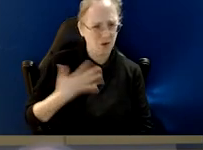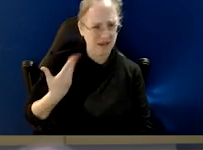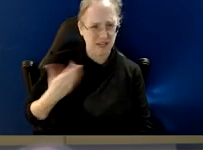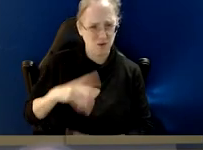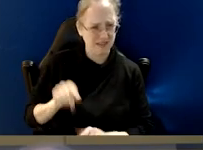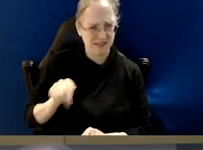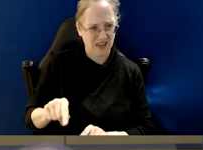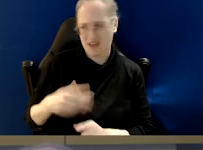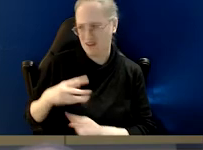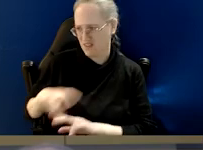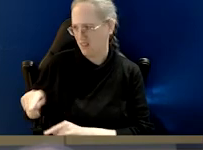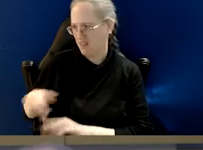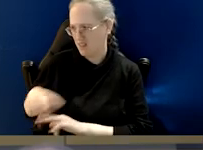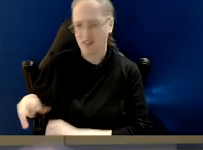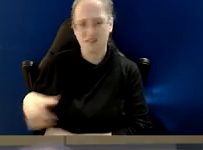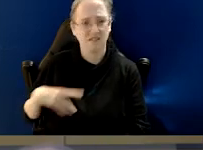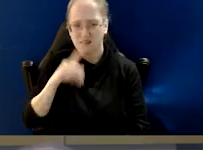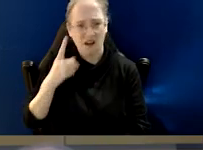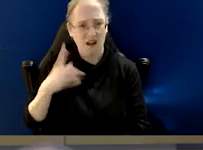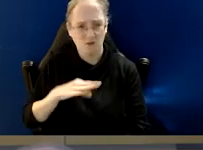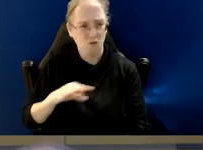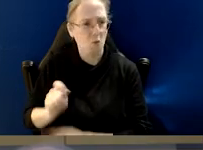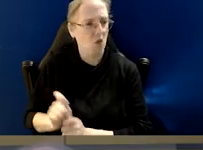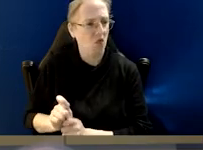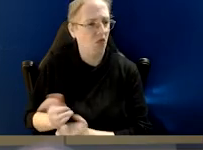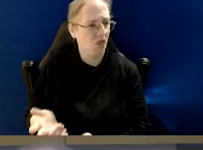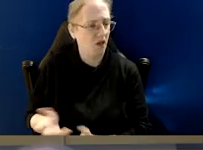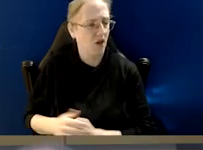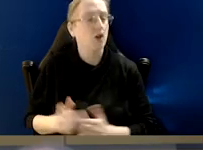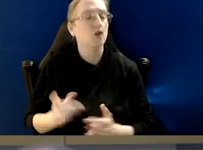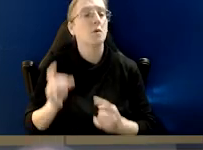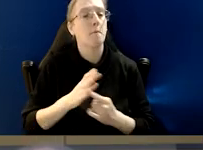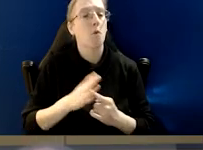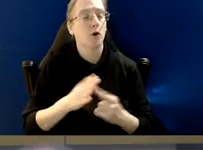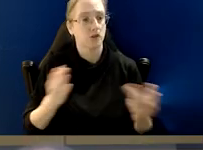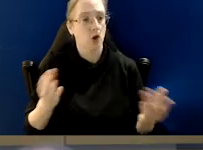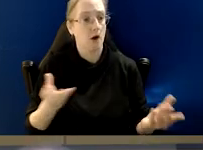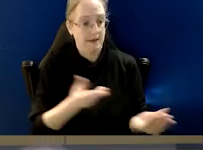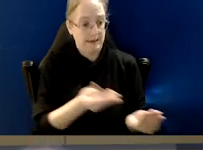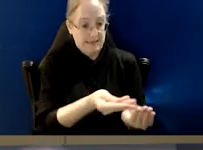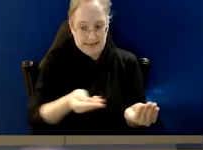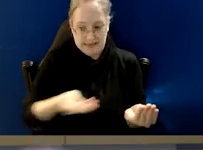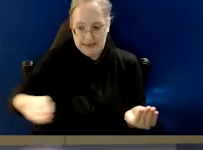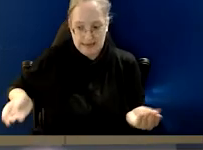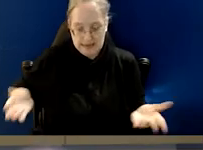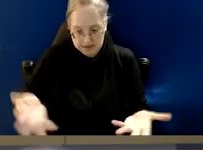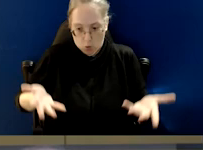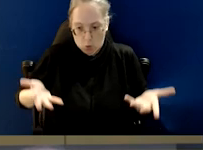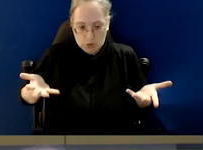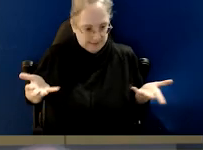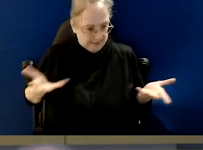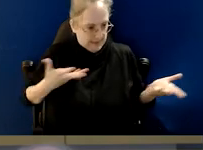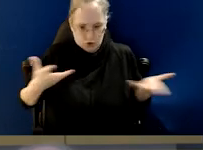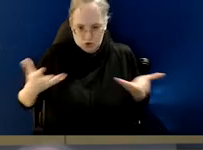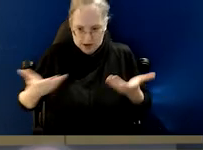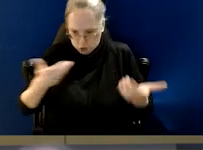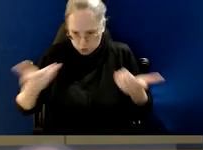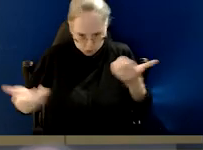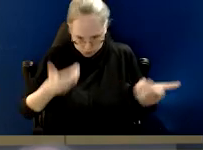chasing a lot of rabbits down holes. And the importance of triage, the importance of applying